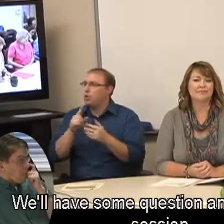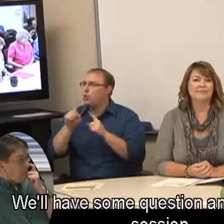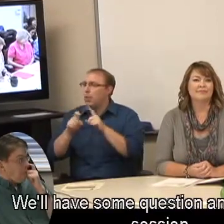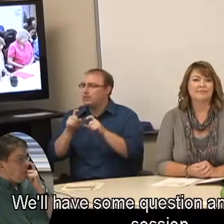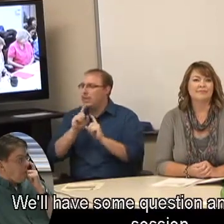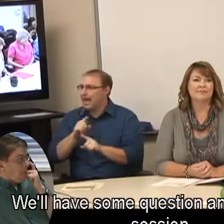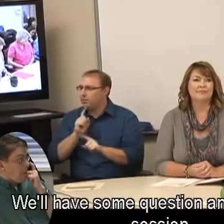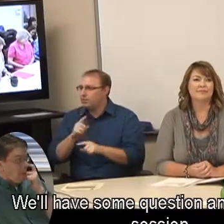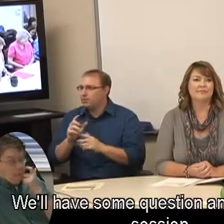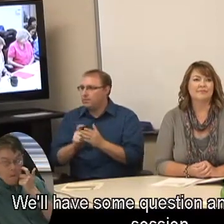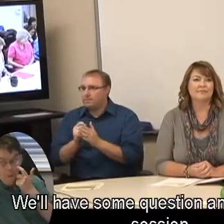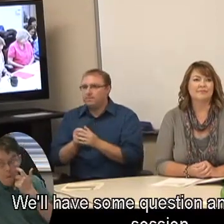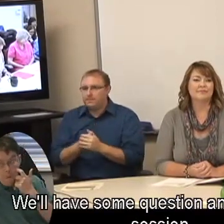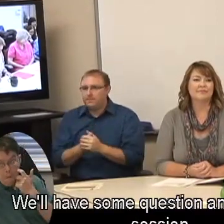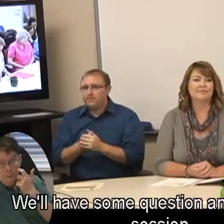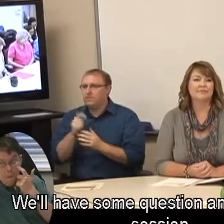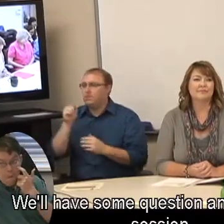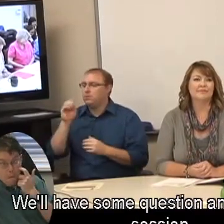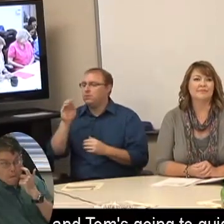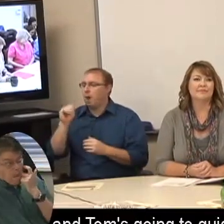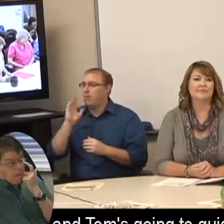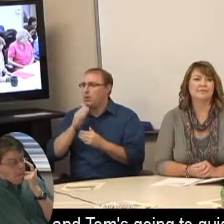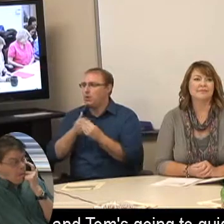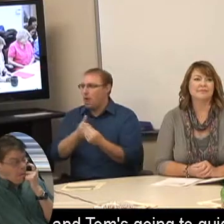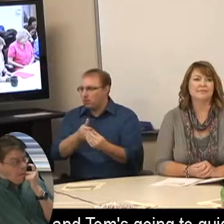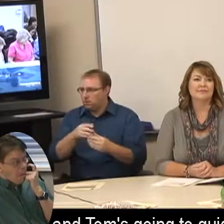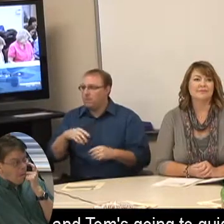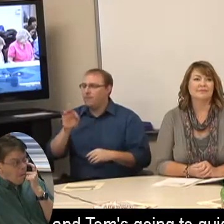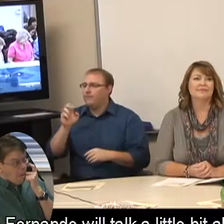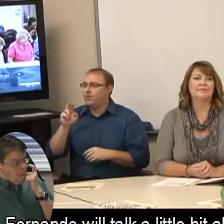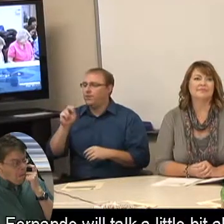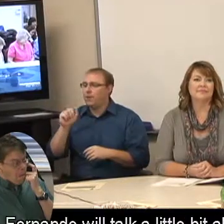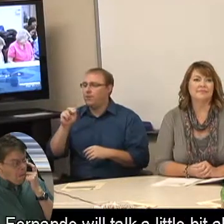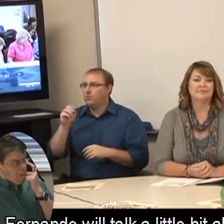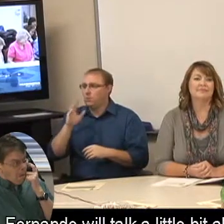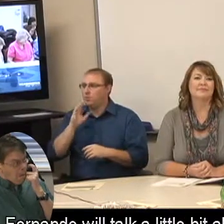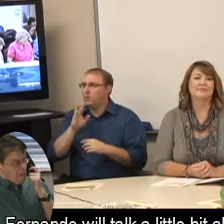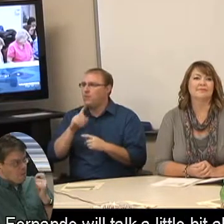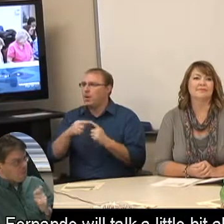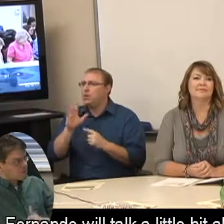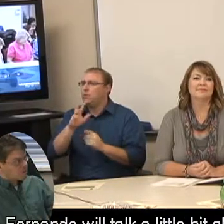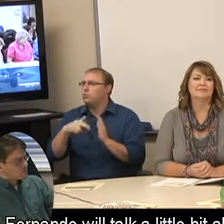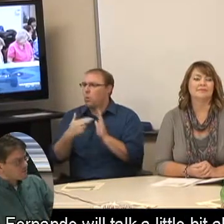We'll have some question and answering session, and Tom's going to guide that. Fernando will talk a little bit about his role -